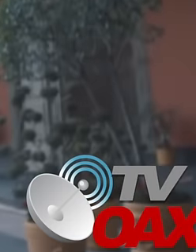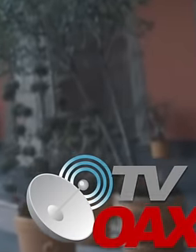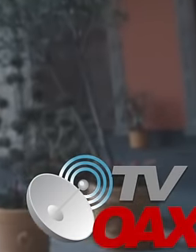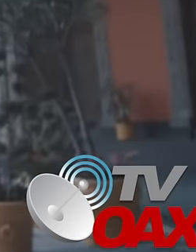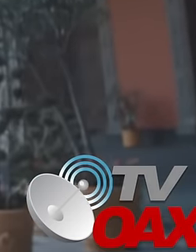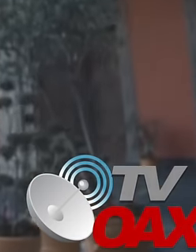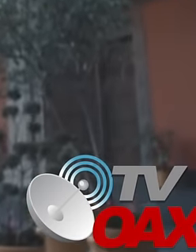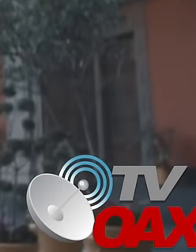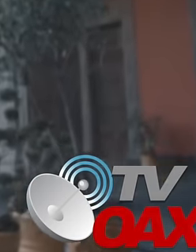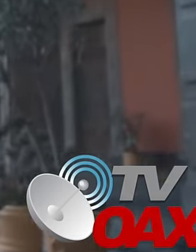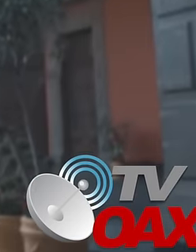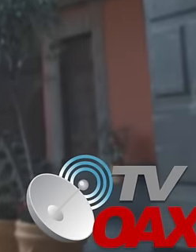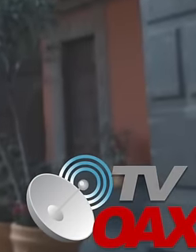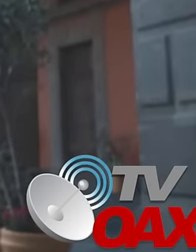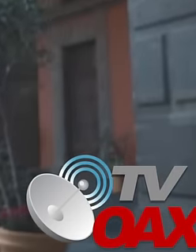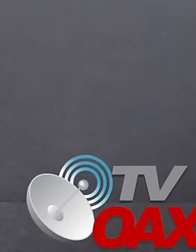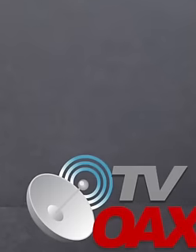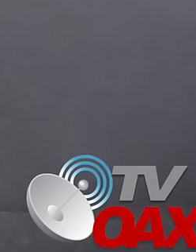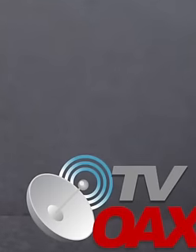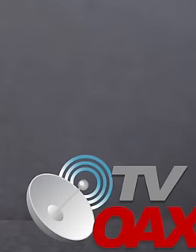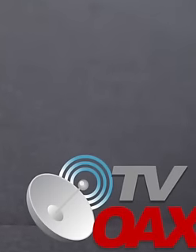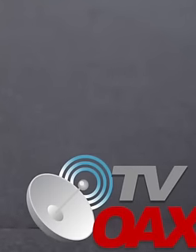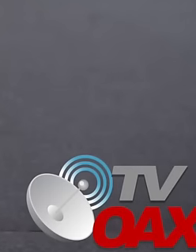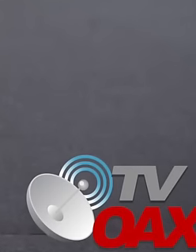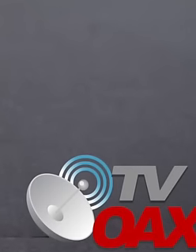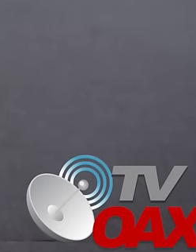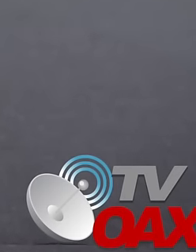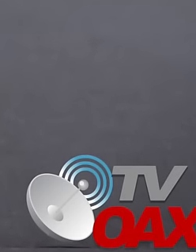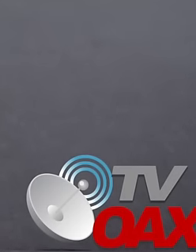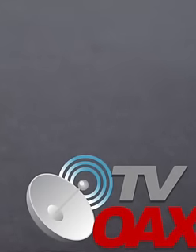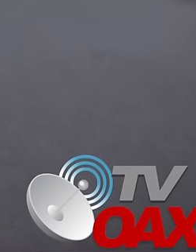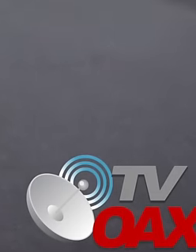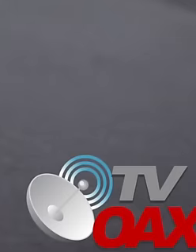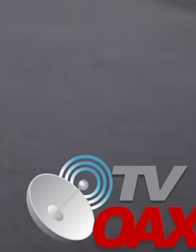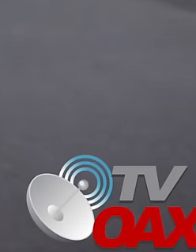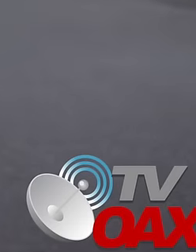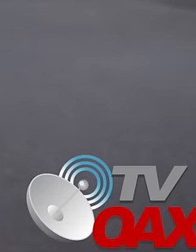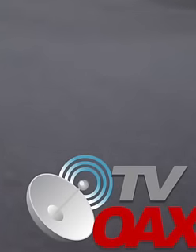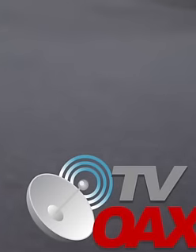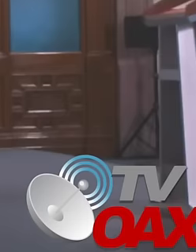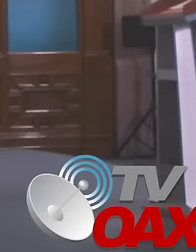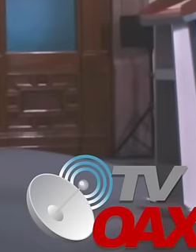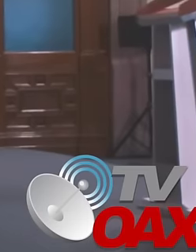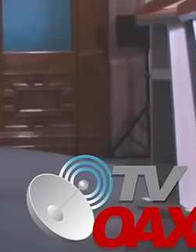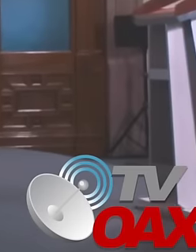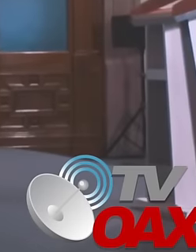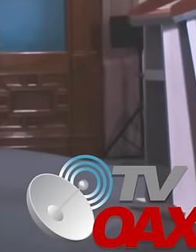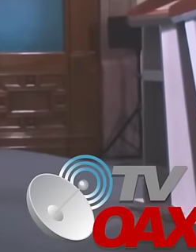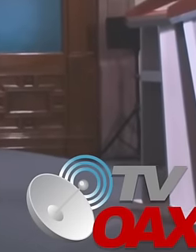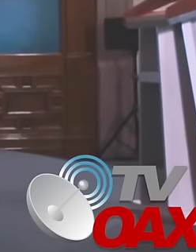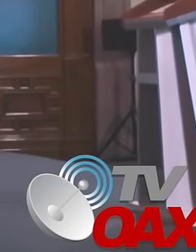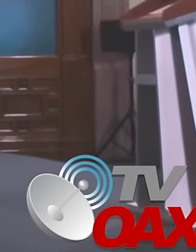the presidential election campaigns due to his systematic resistance to respecting the